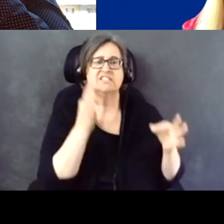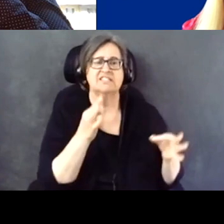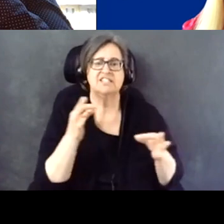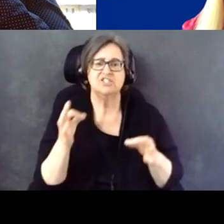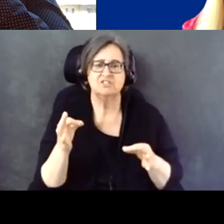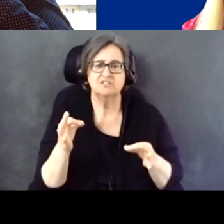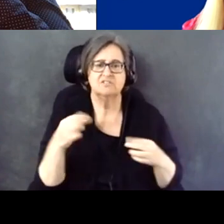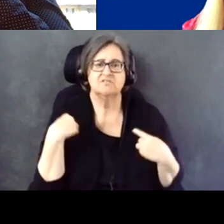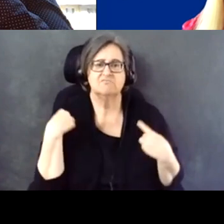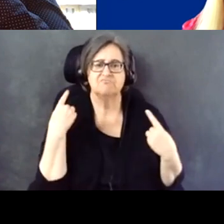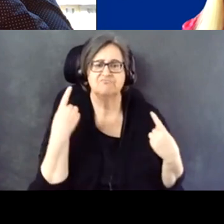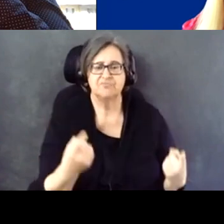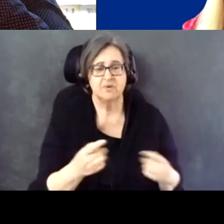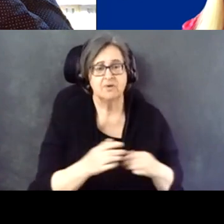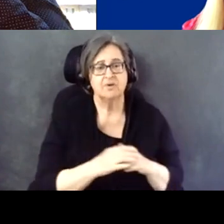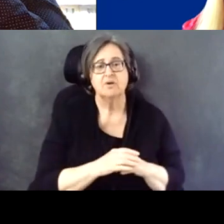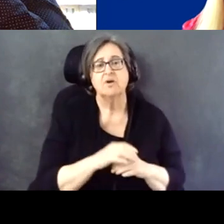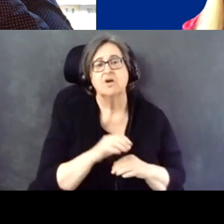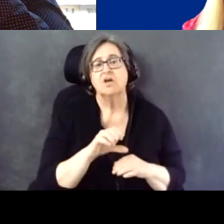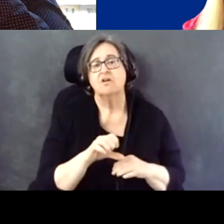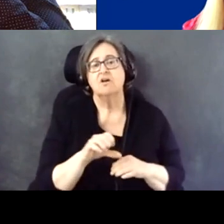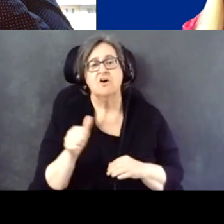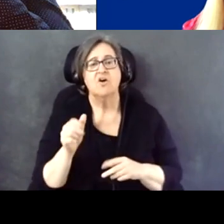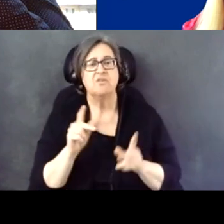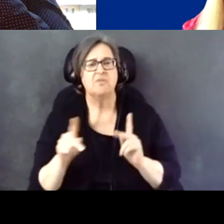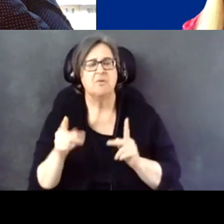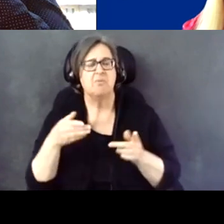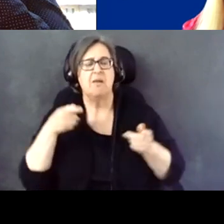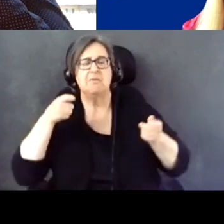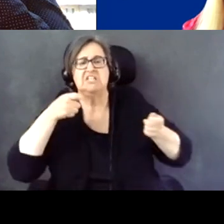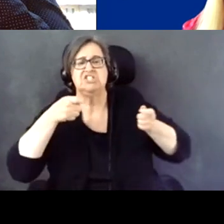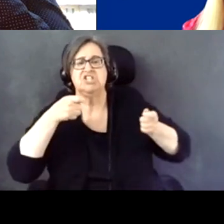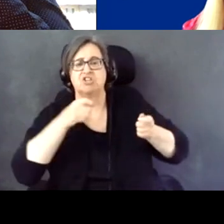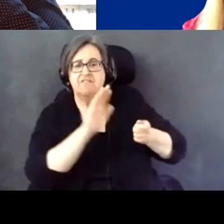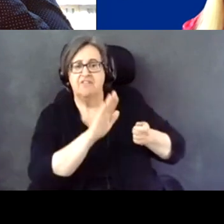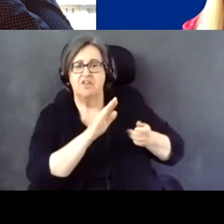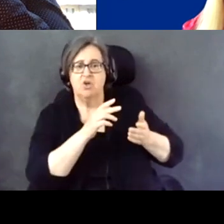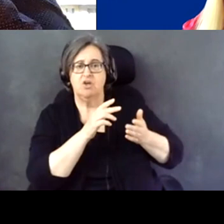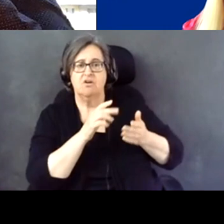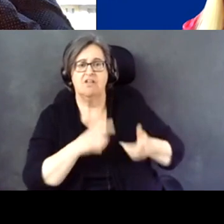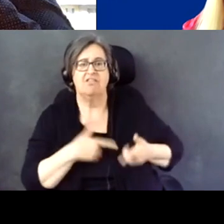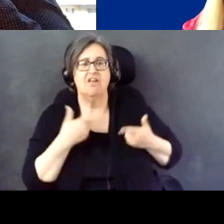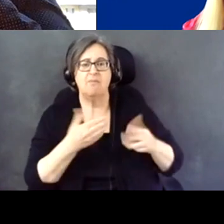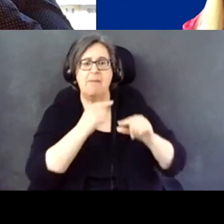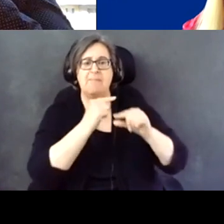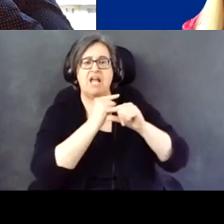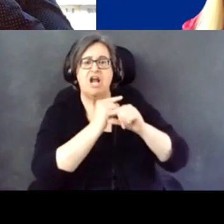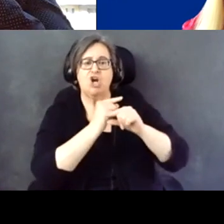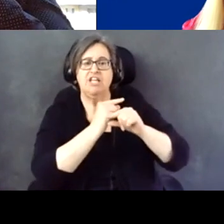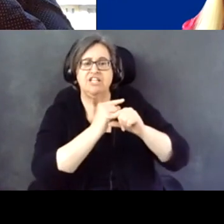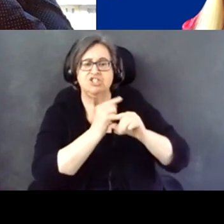And have other people that maybe in charge of their life, like guardianship and other things.